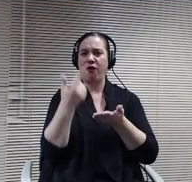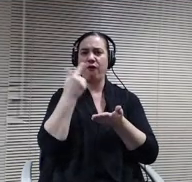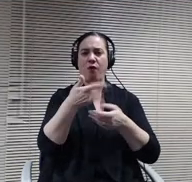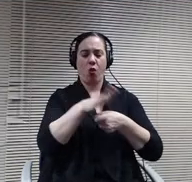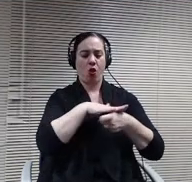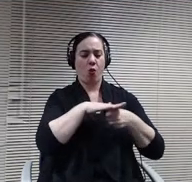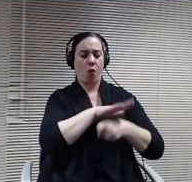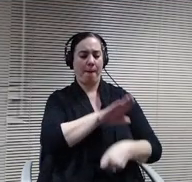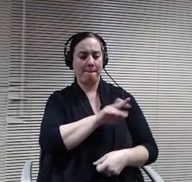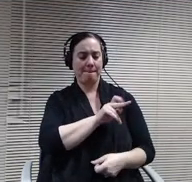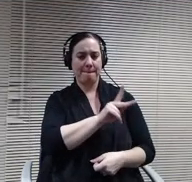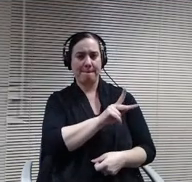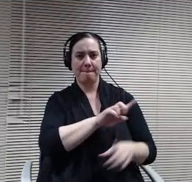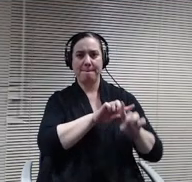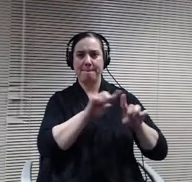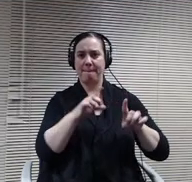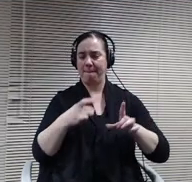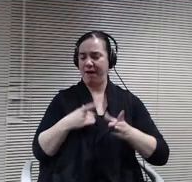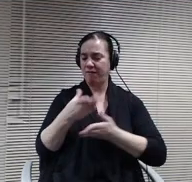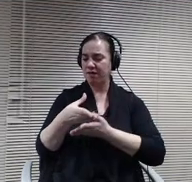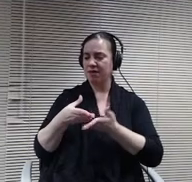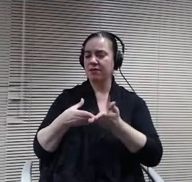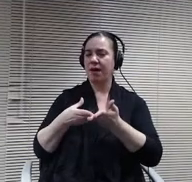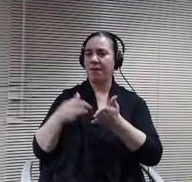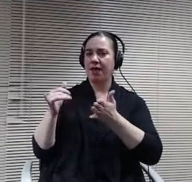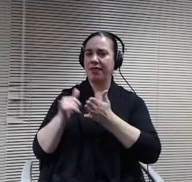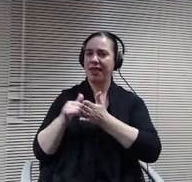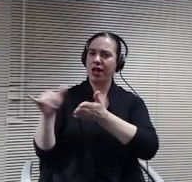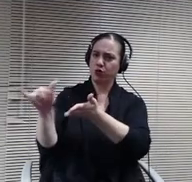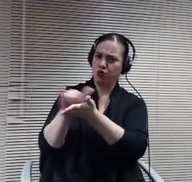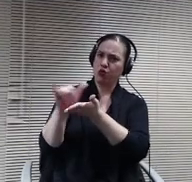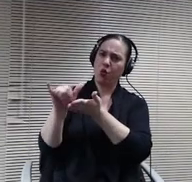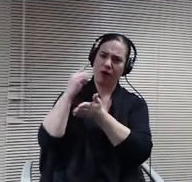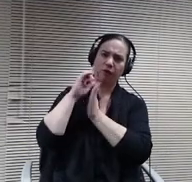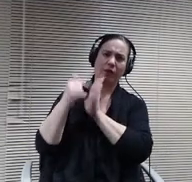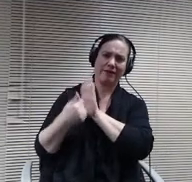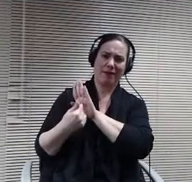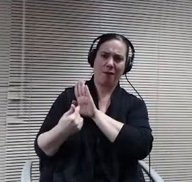are in New York, for example, that are used for bond proceeds